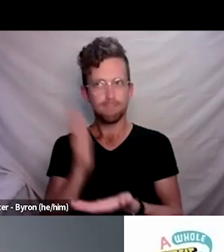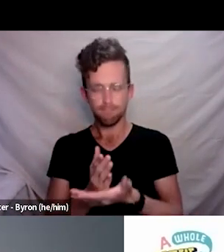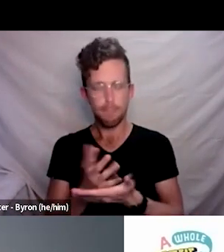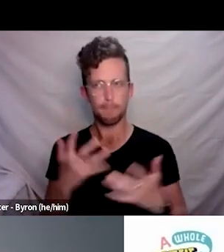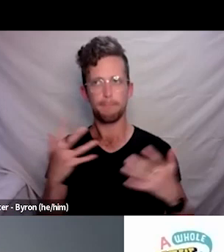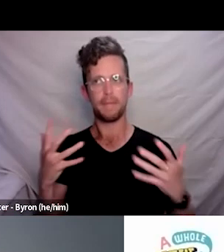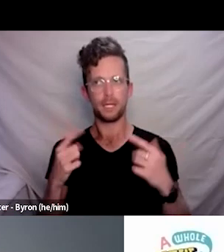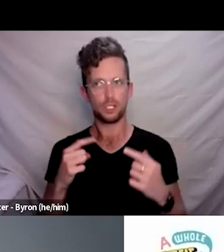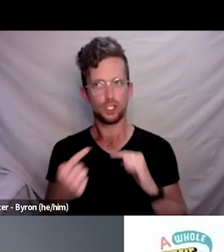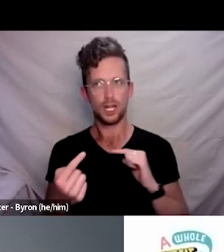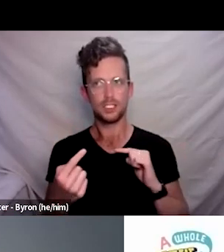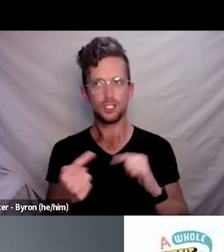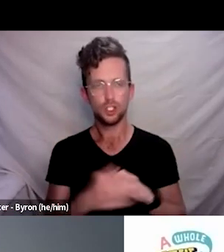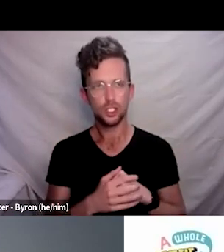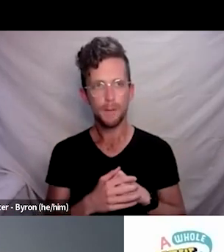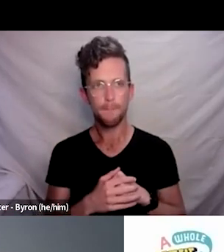As days moved on, it got a bit better.